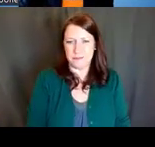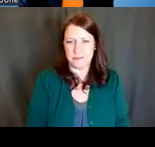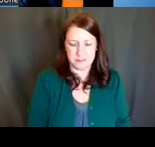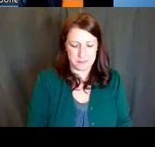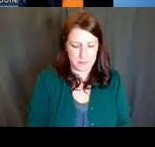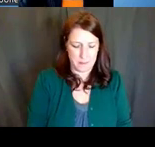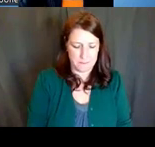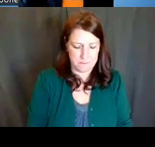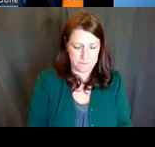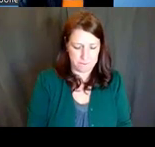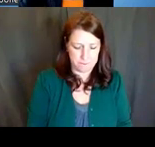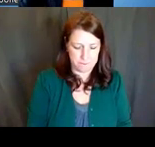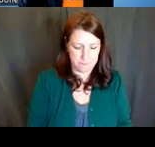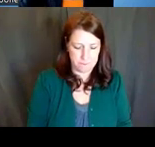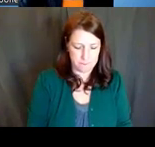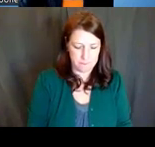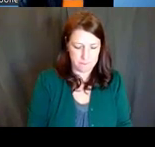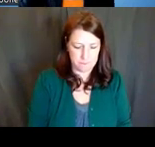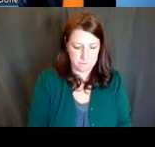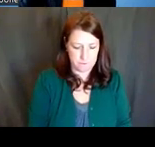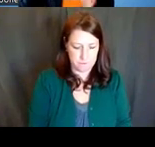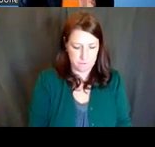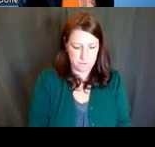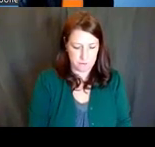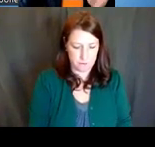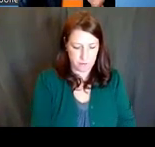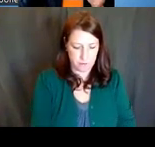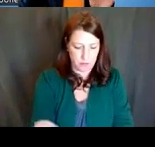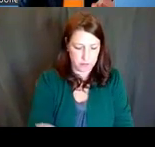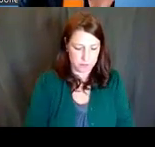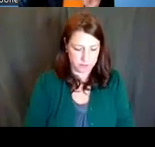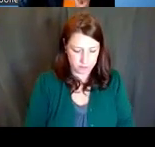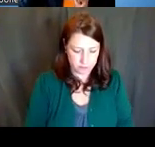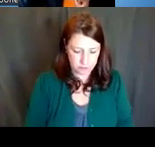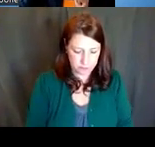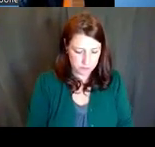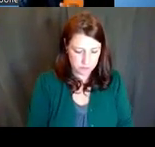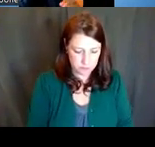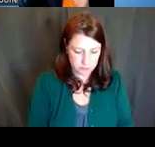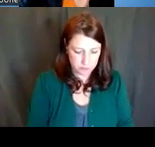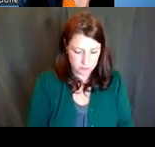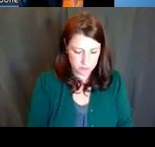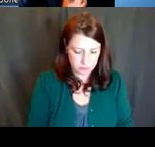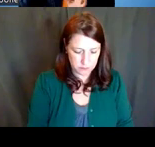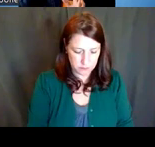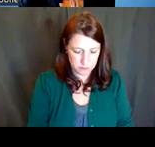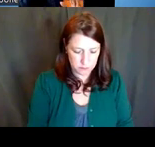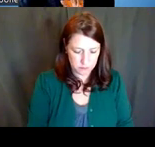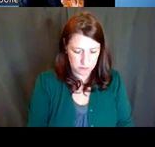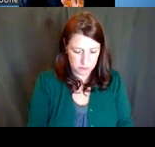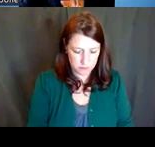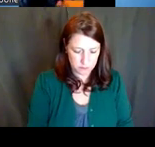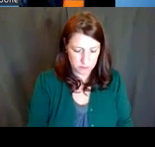So now that you're aware of who to talk to and when, how do you find the right program officer and the right scientific home?